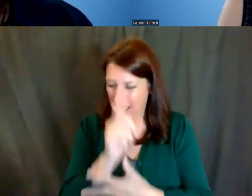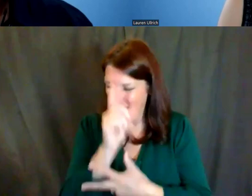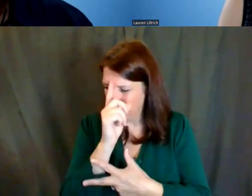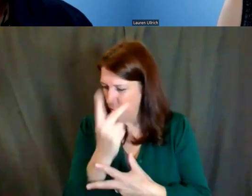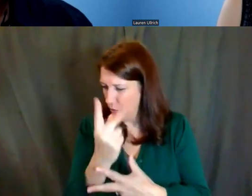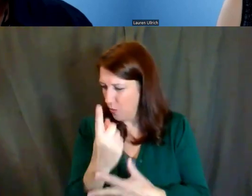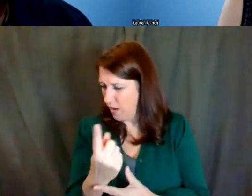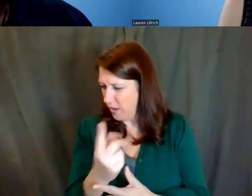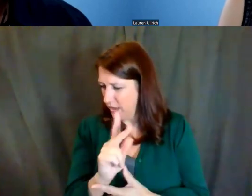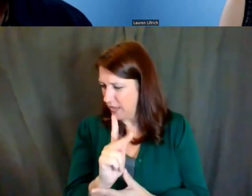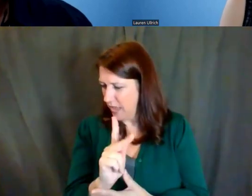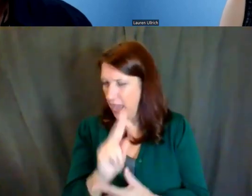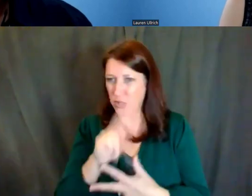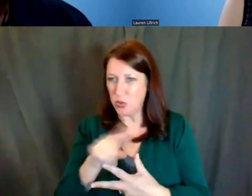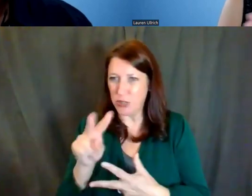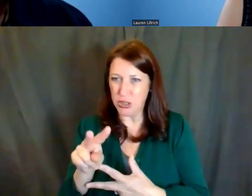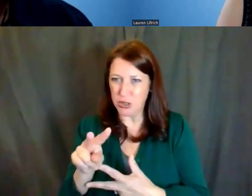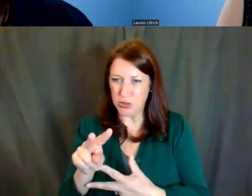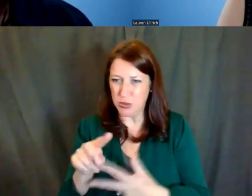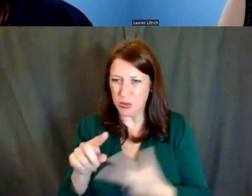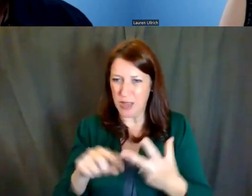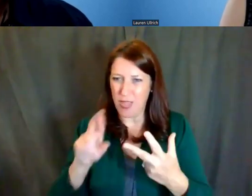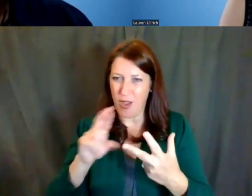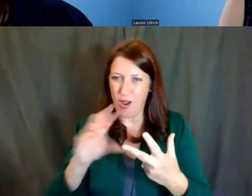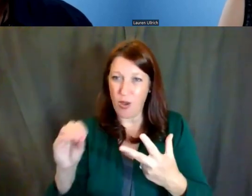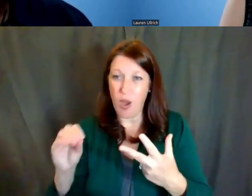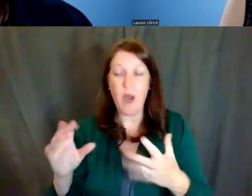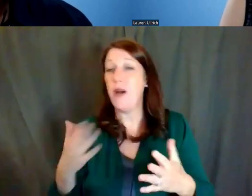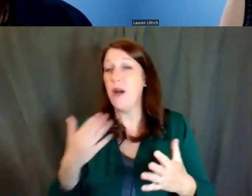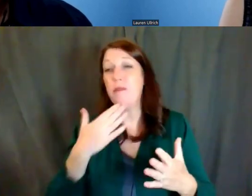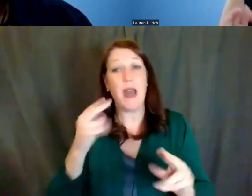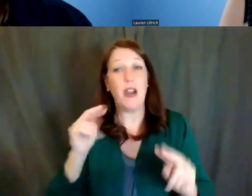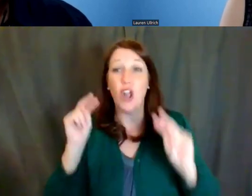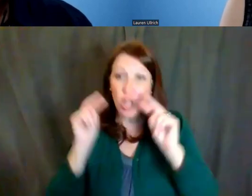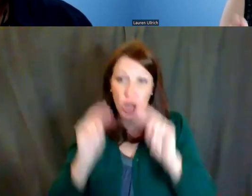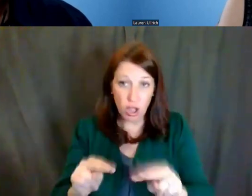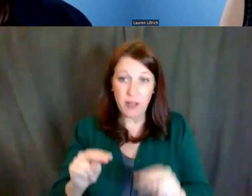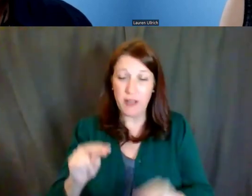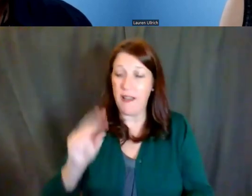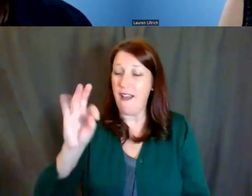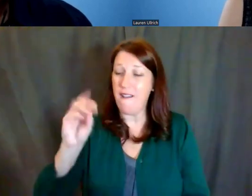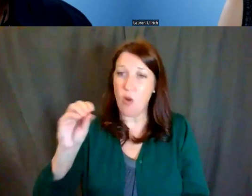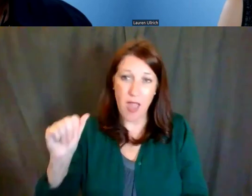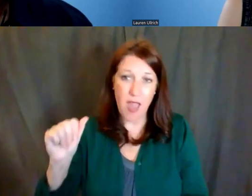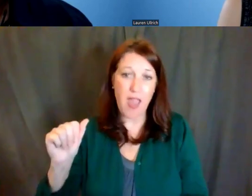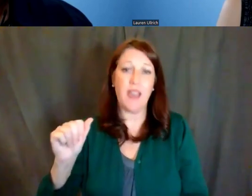But the best thing to do is to just look and find the FOA and read it and reach out to the program officer,